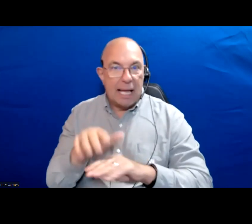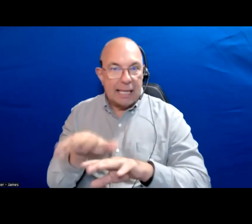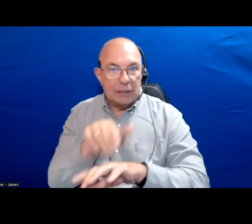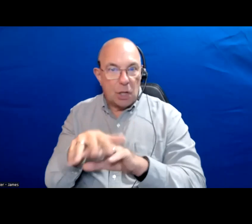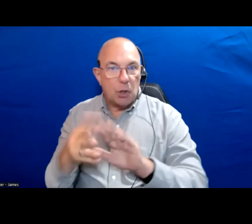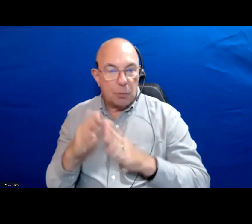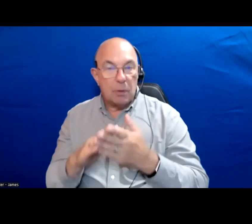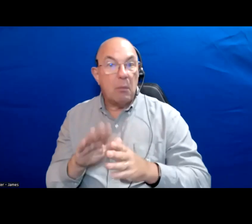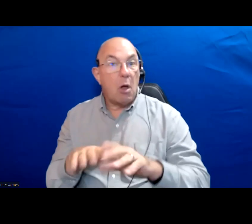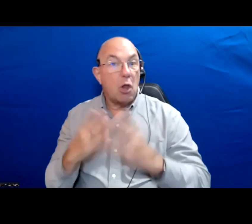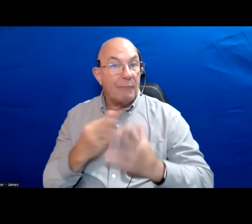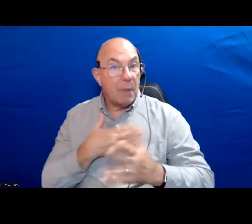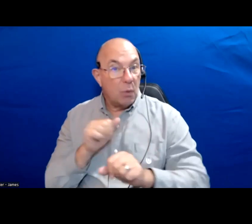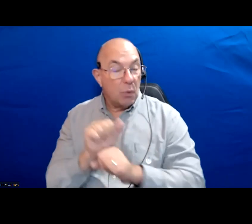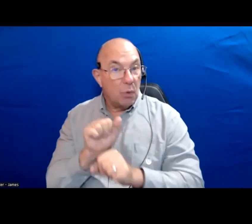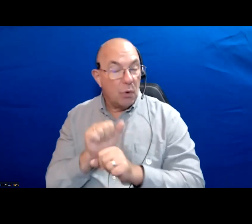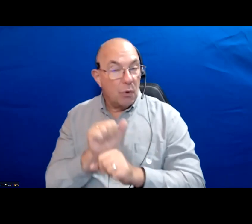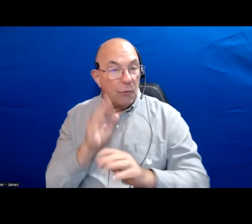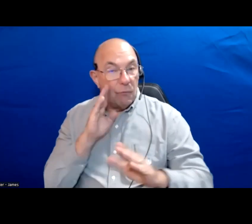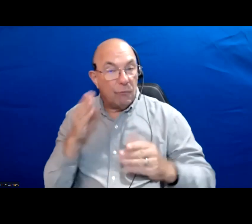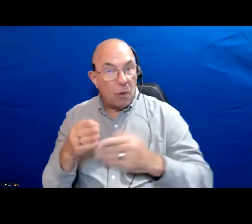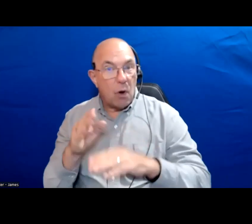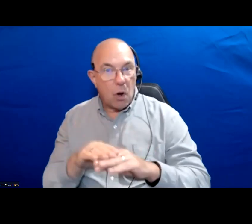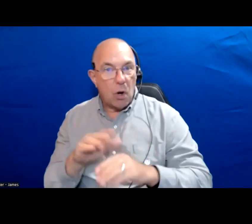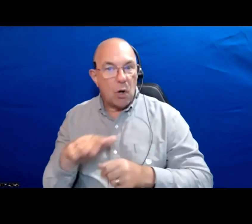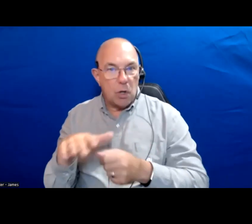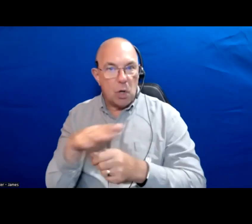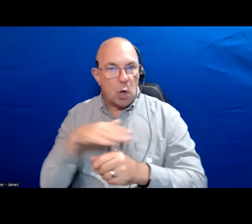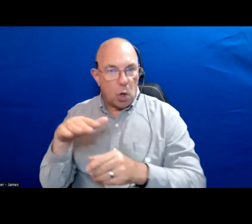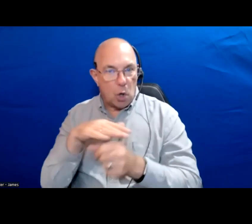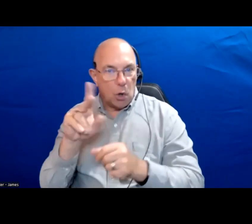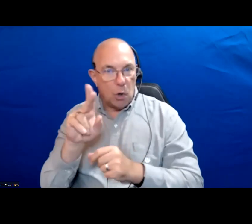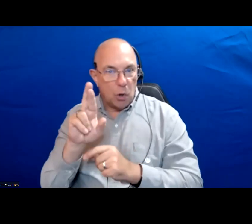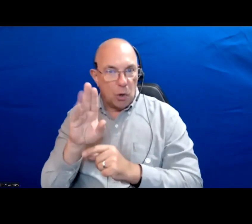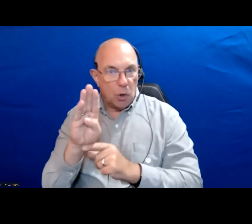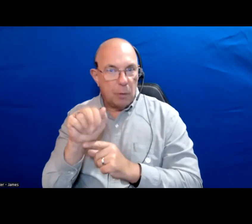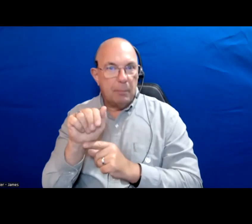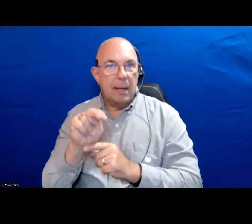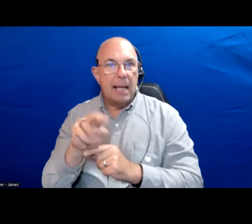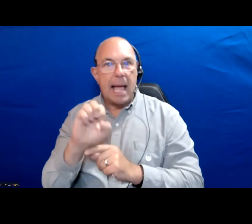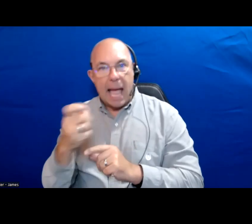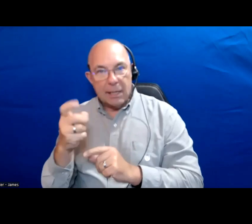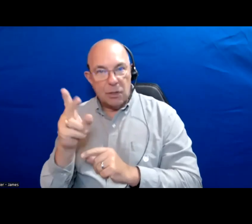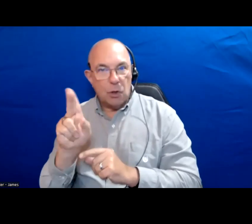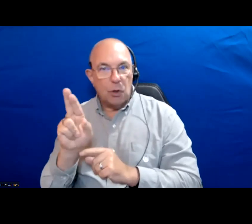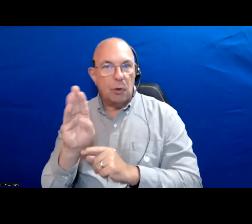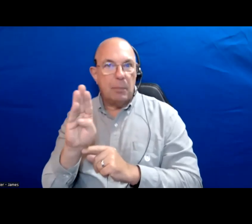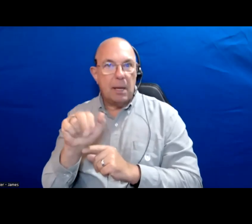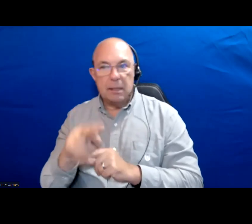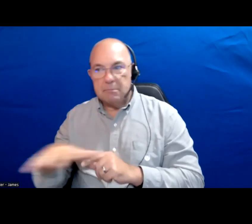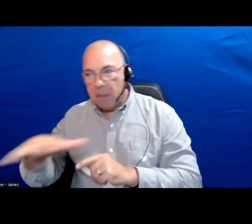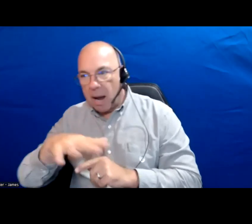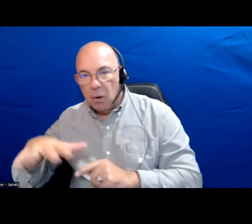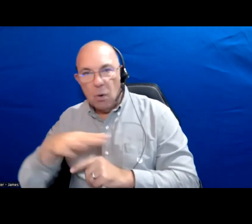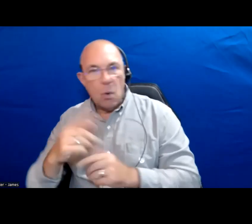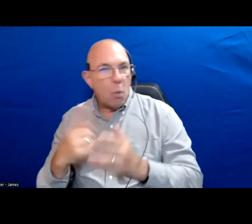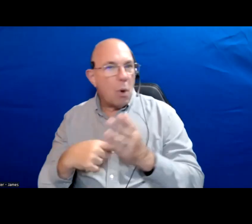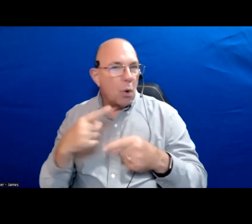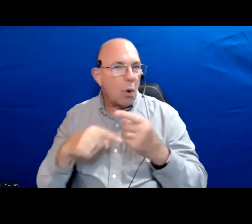of my work has focused only urban exurban borders and margin.